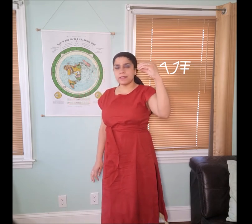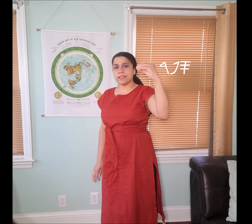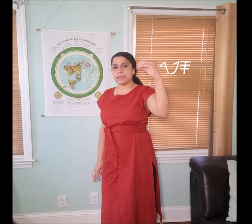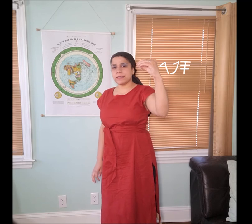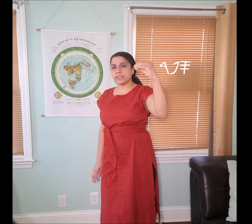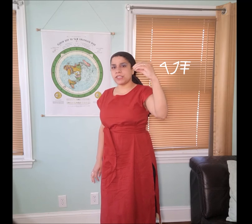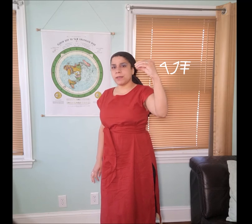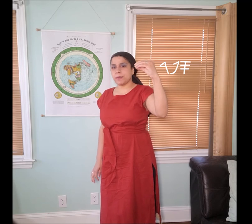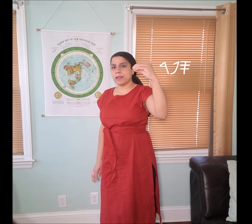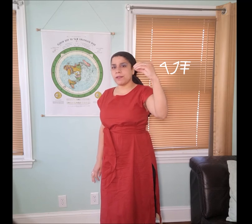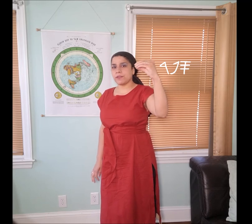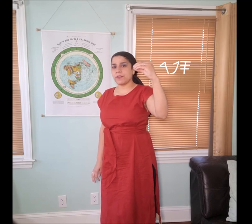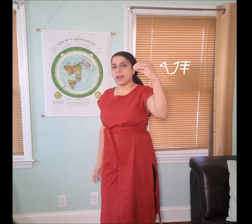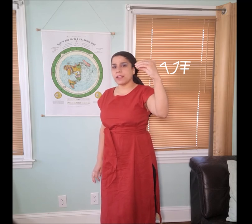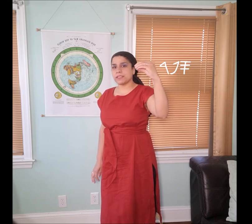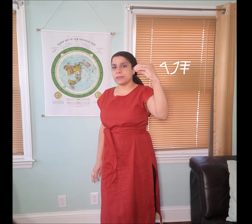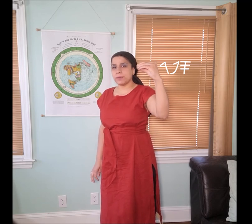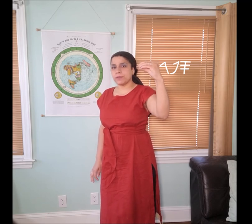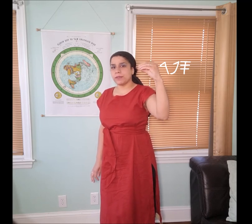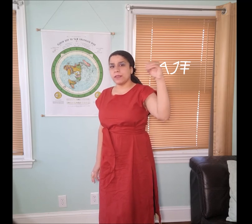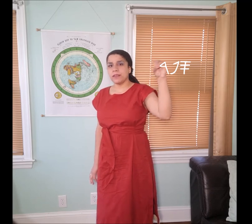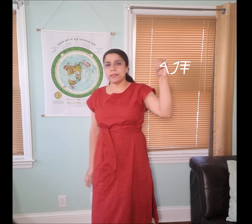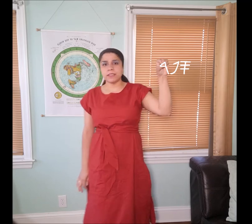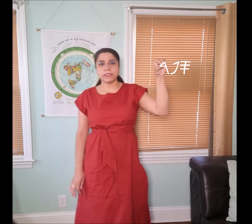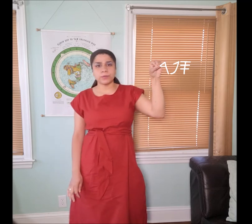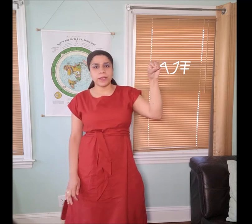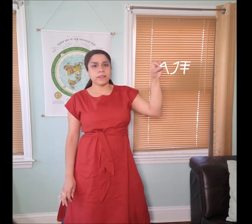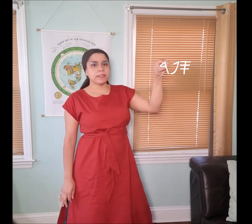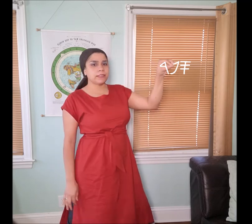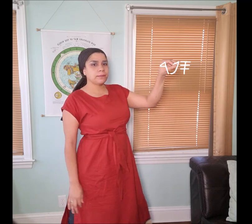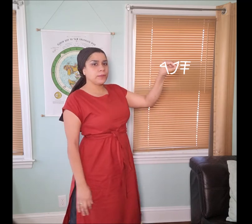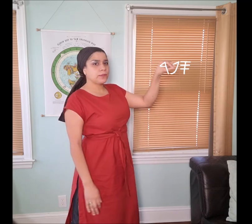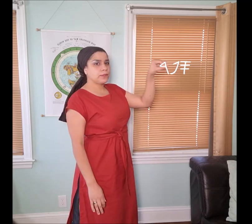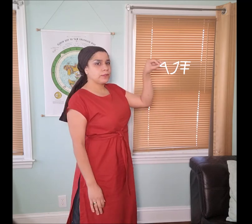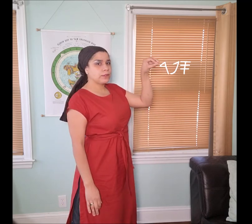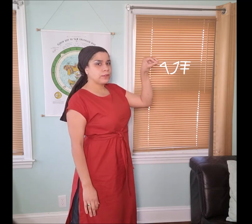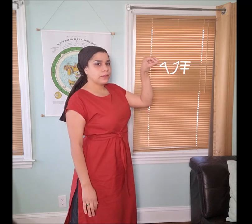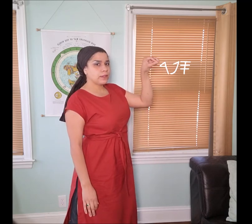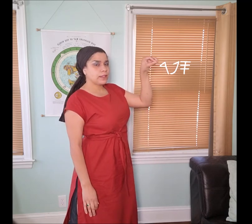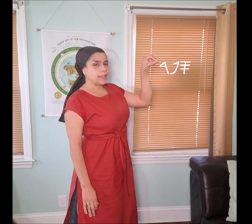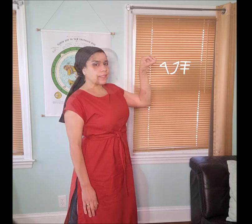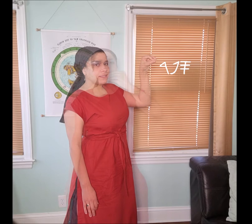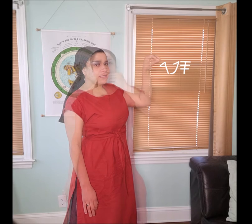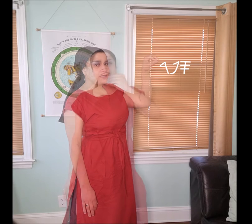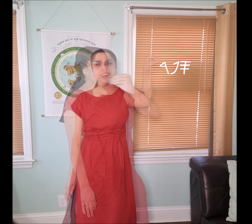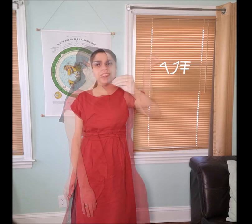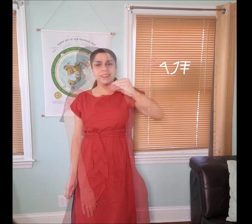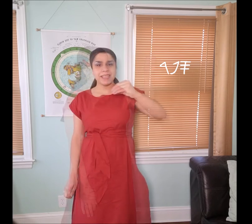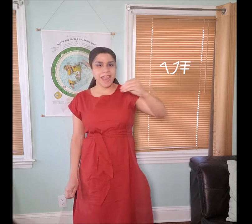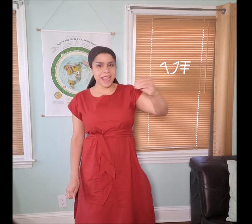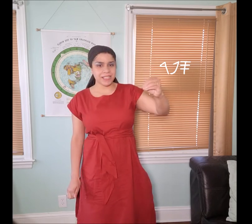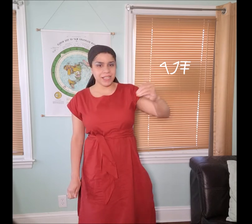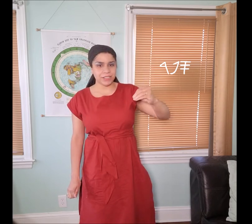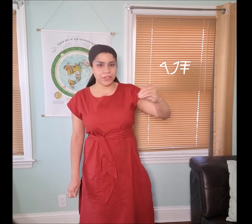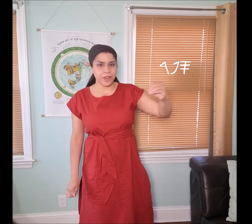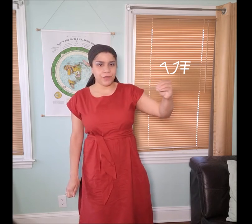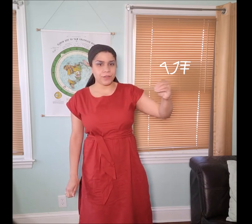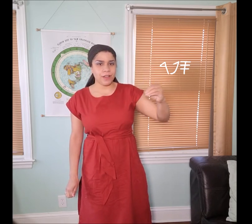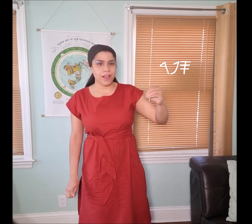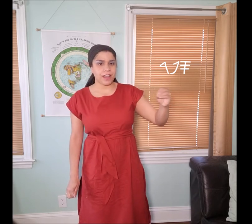this is the shape of the "𐤓 ra'ash" symbol. This is where the symbol gets it's look. This is the hand gesture of the "𐤓 ra'ash"